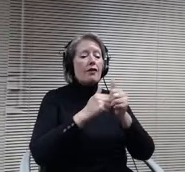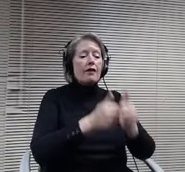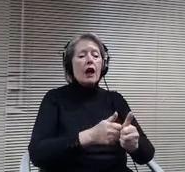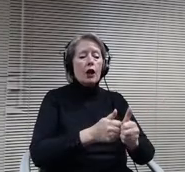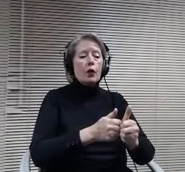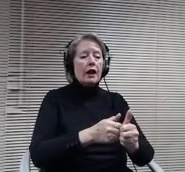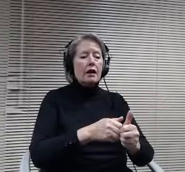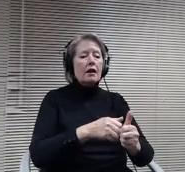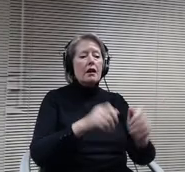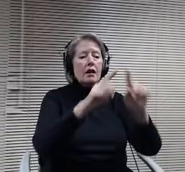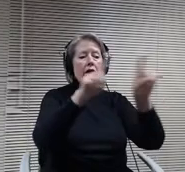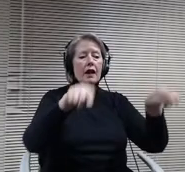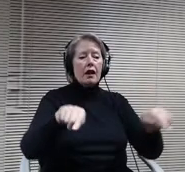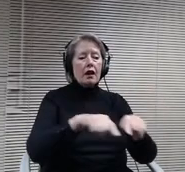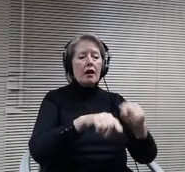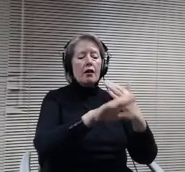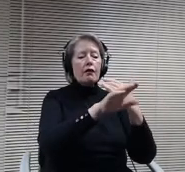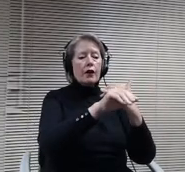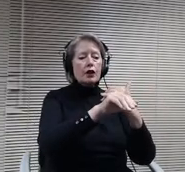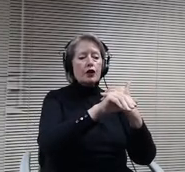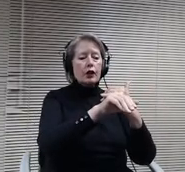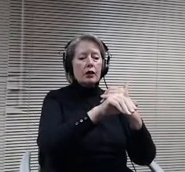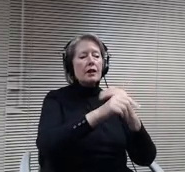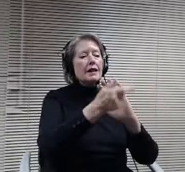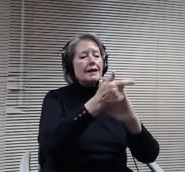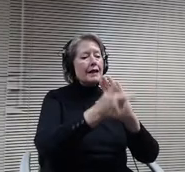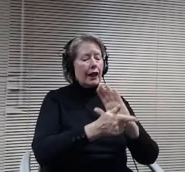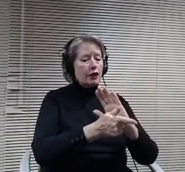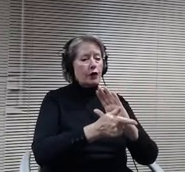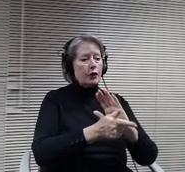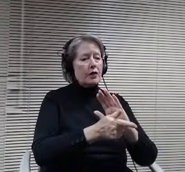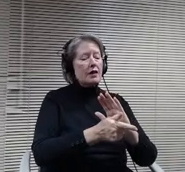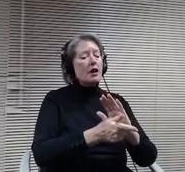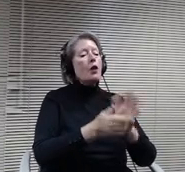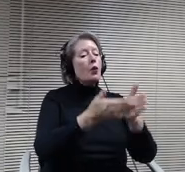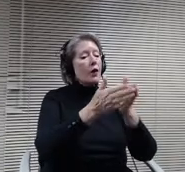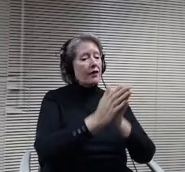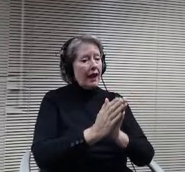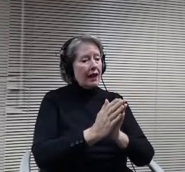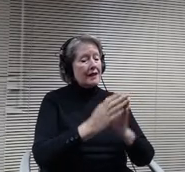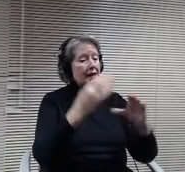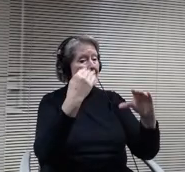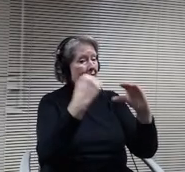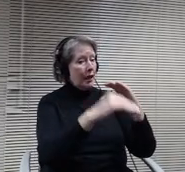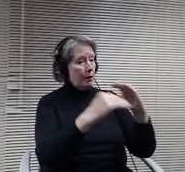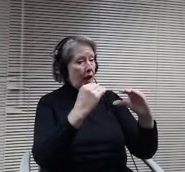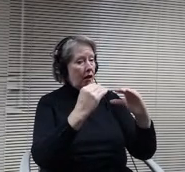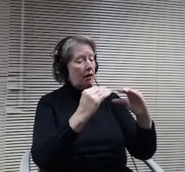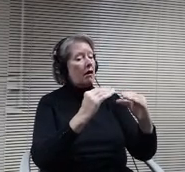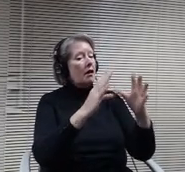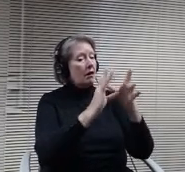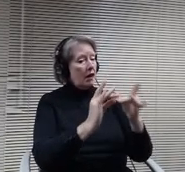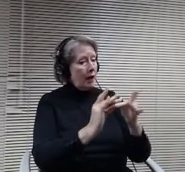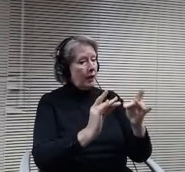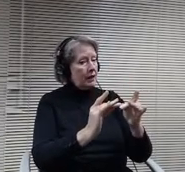emailed into carry by noon carried. Have we received any community comments we have. We received 5 from community